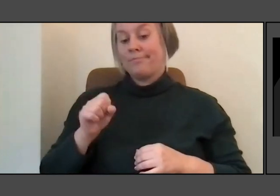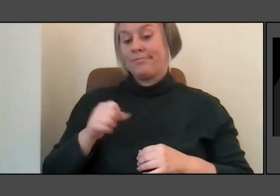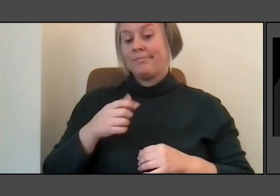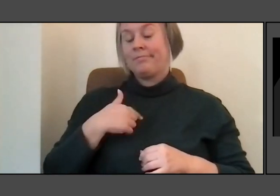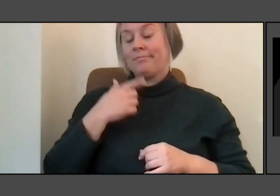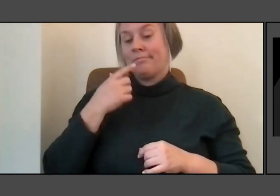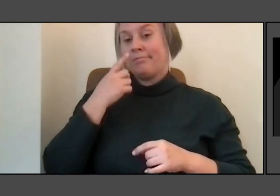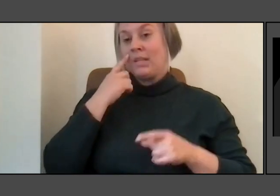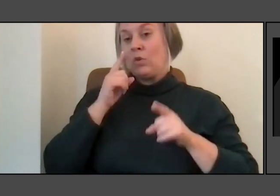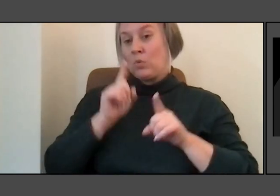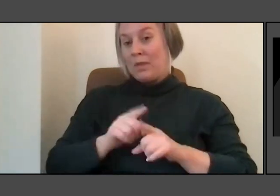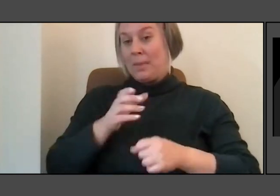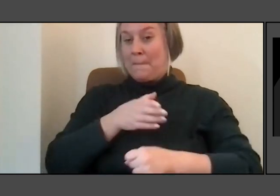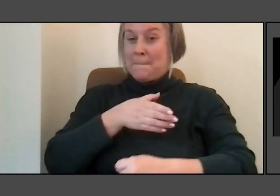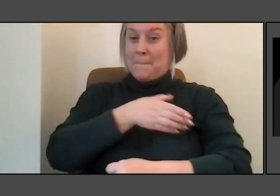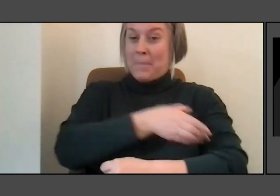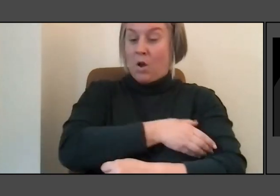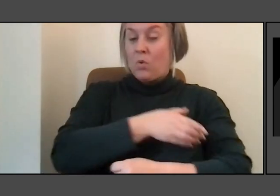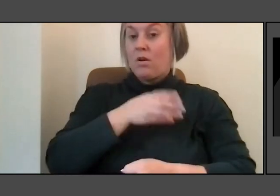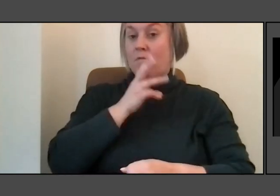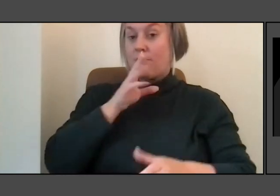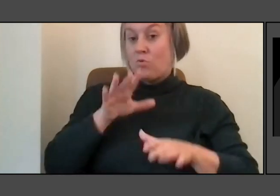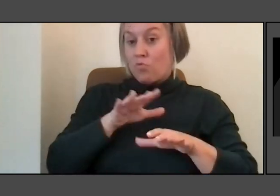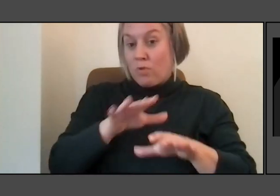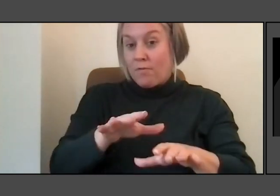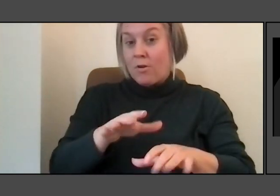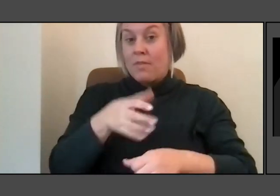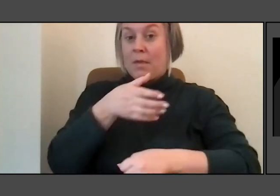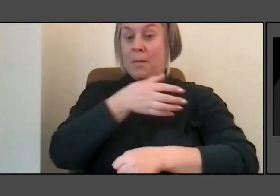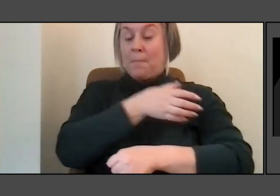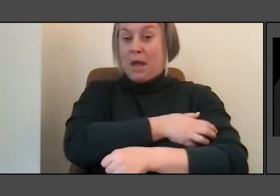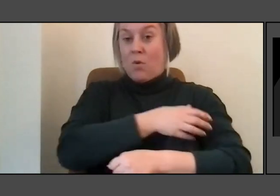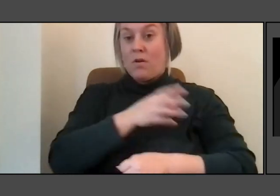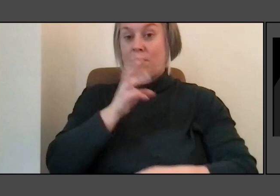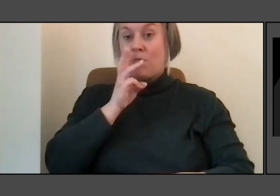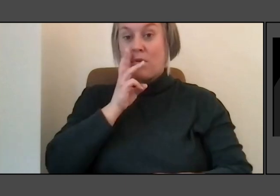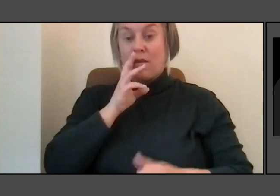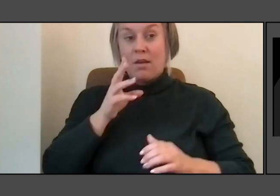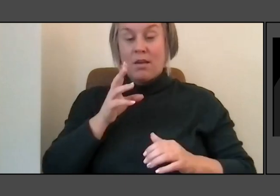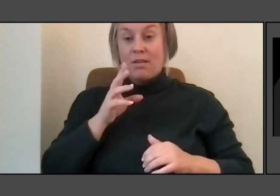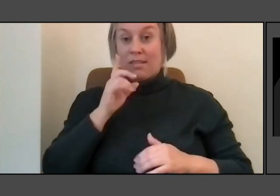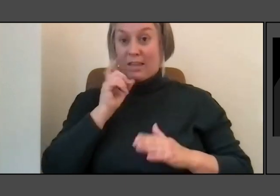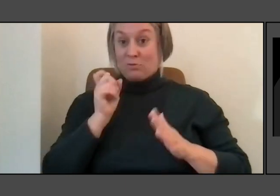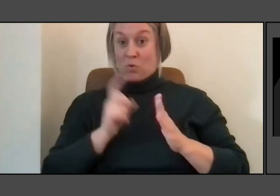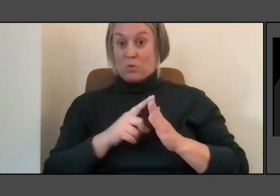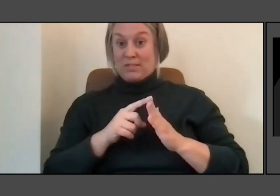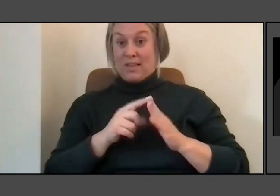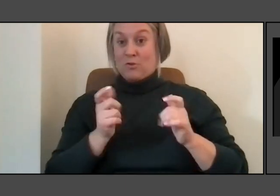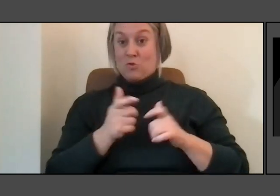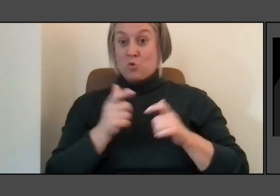it can be you know, it's like, look at the Grand Canyon is like over how many million years look that